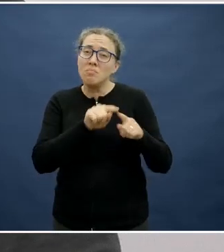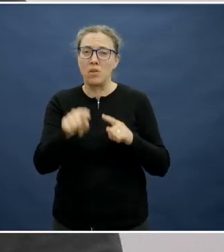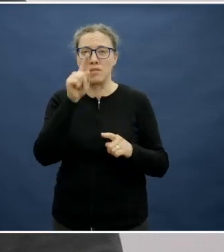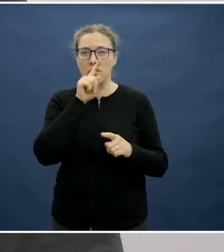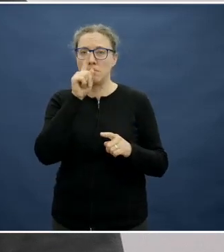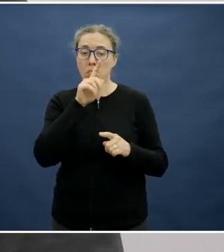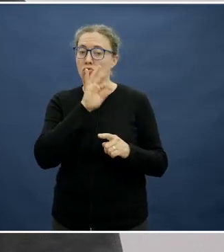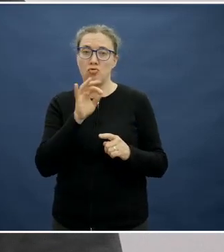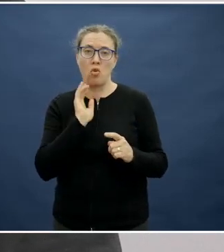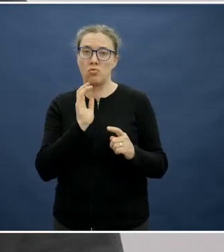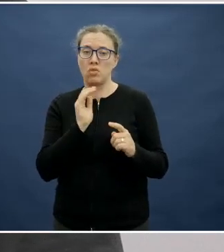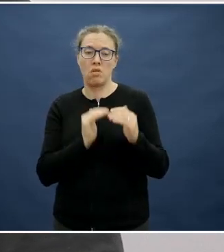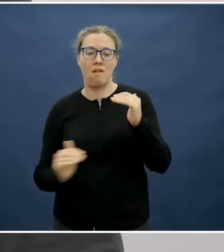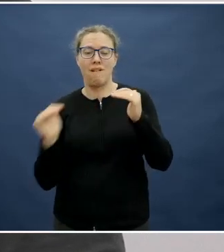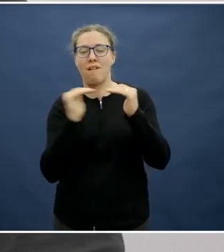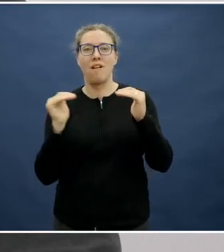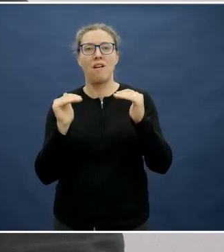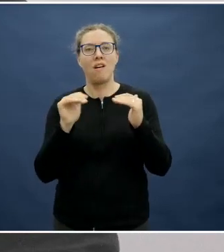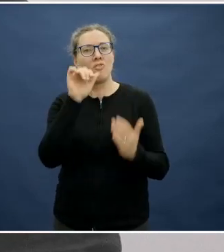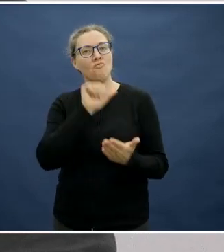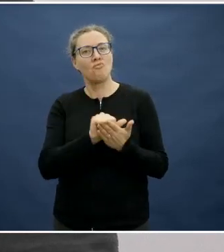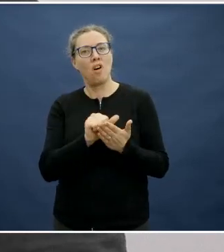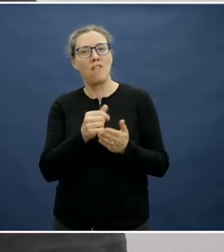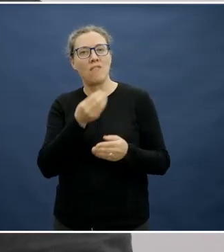the recommendations but they want to change something they literally don't meet.